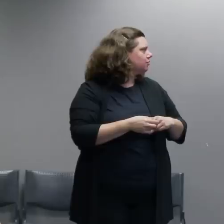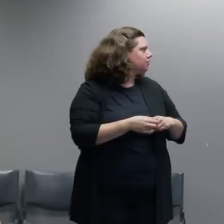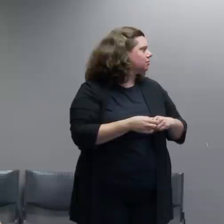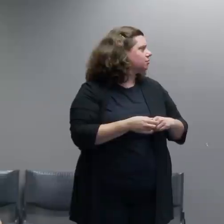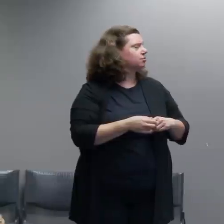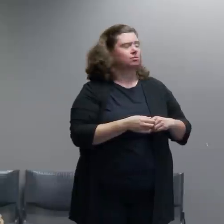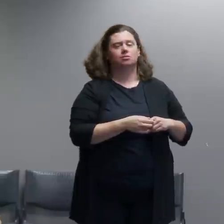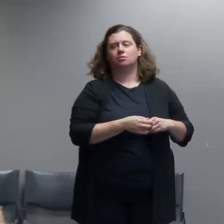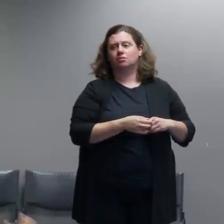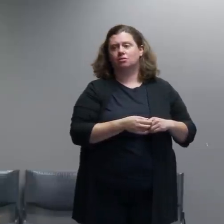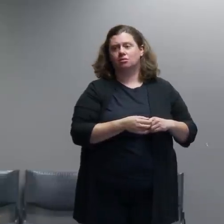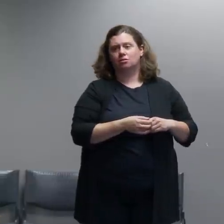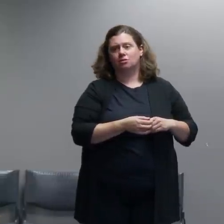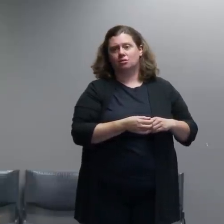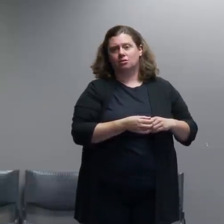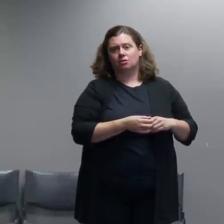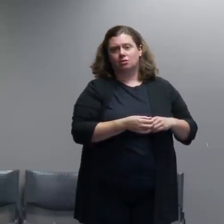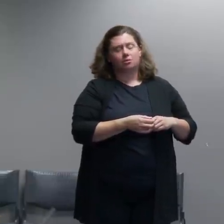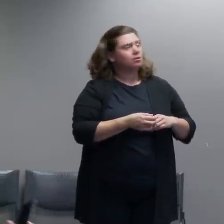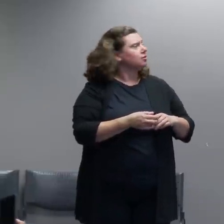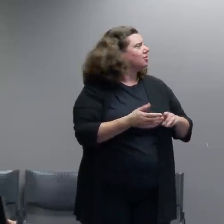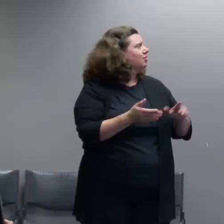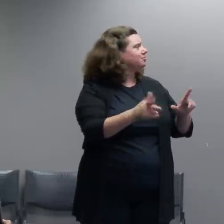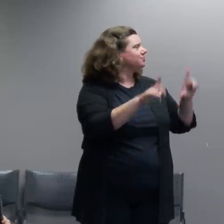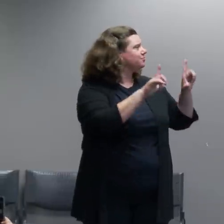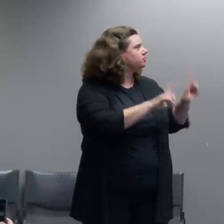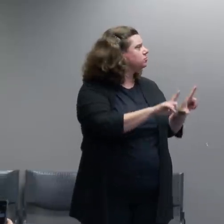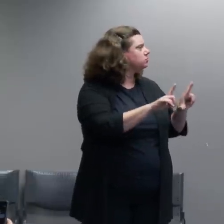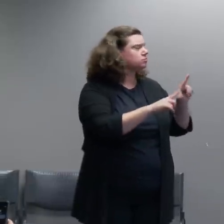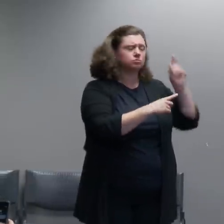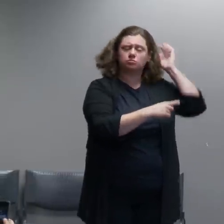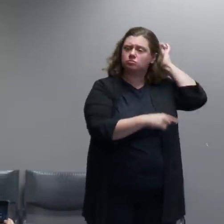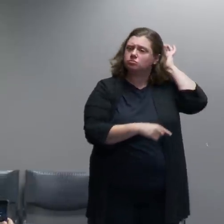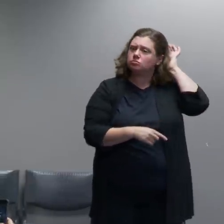So we are continuing to see this kind of activity. I wanted to just in the